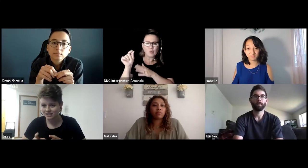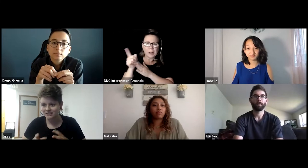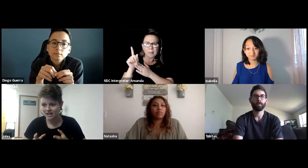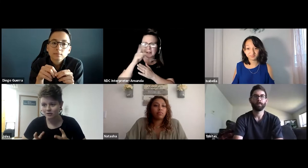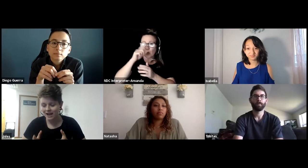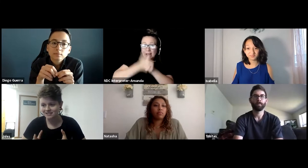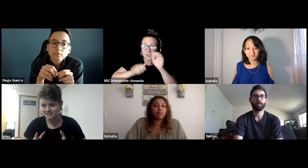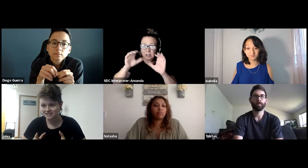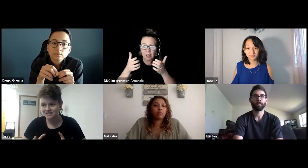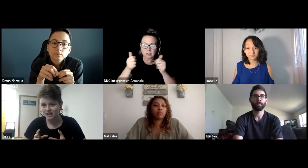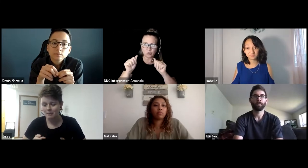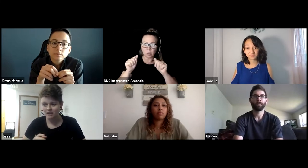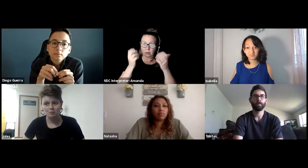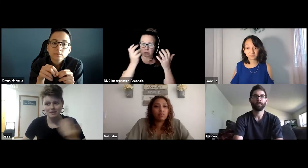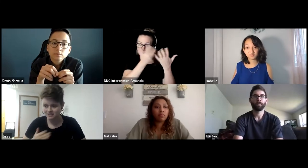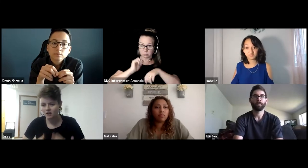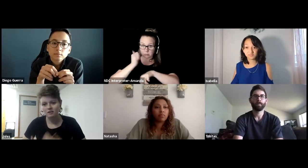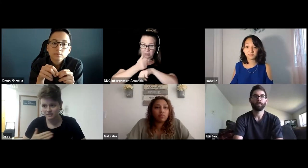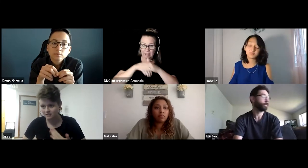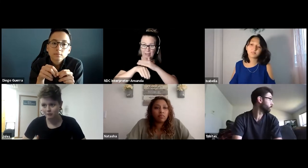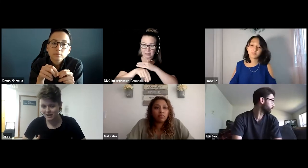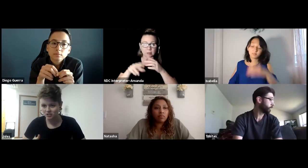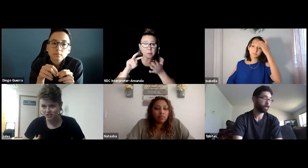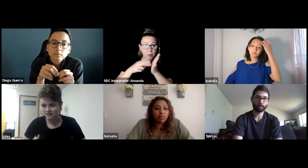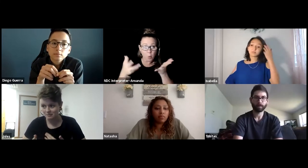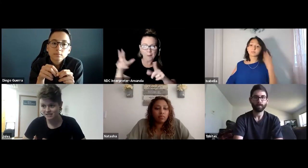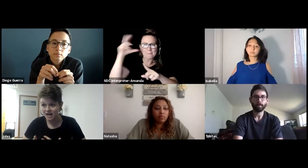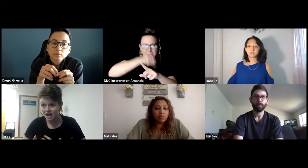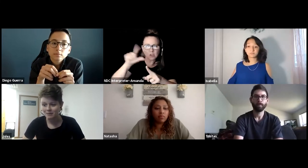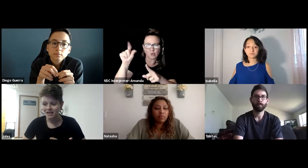to get your access needs set up and you're missing all of this information in the meantime.